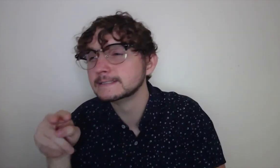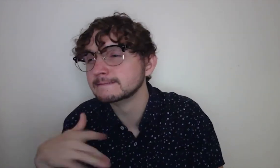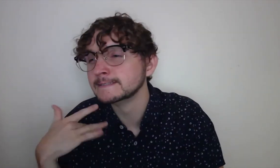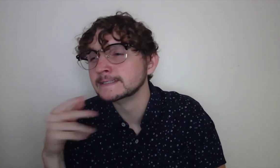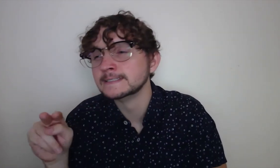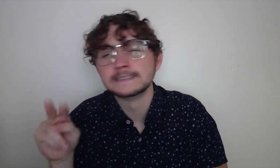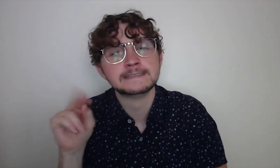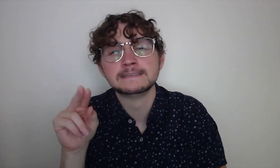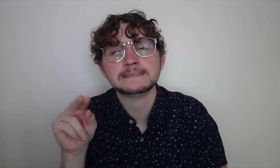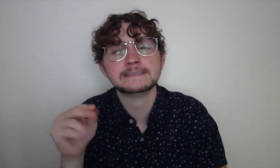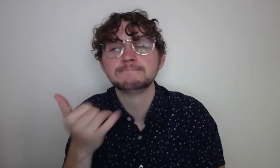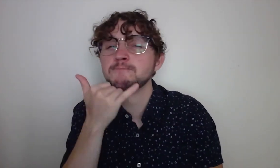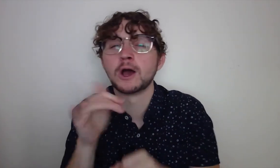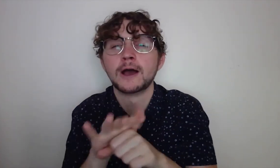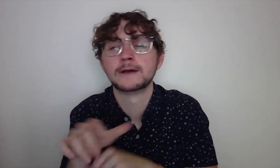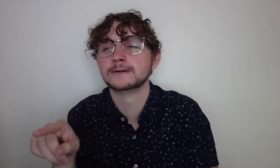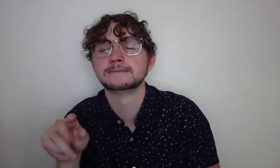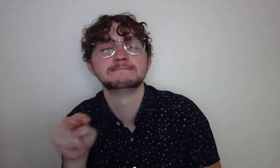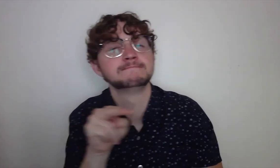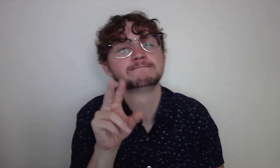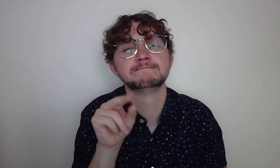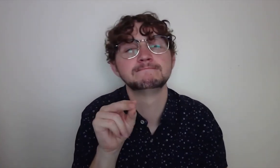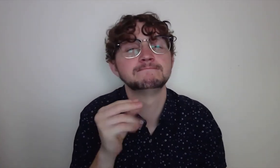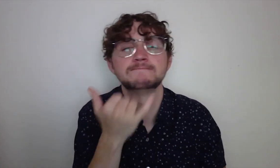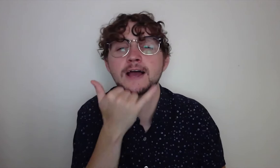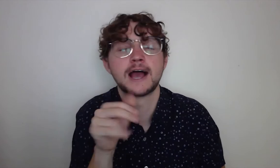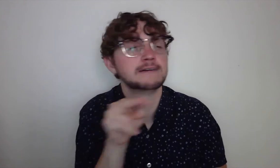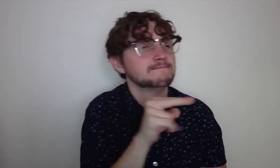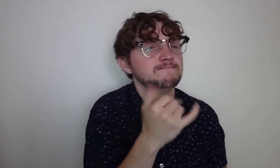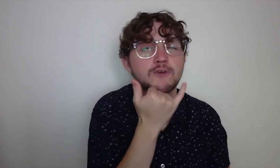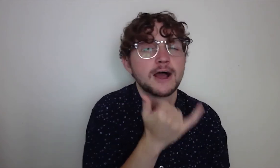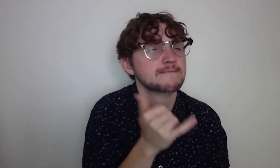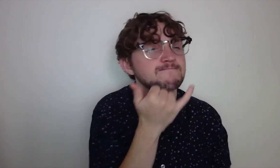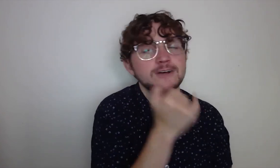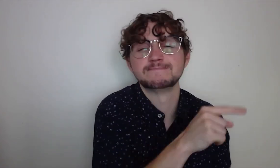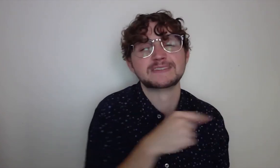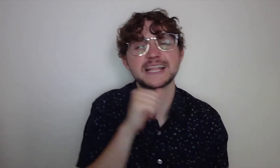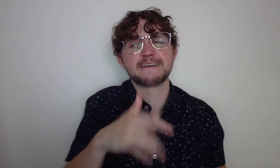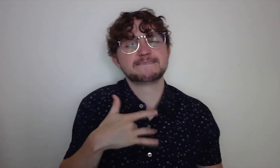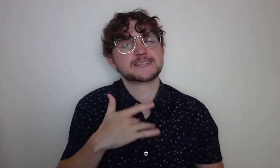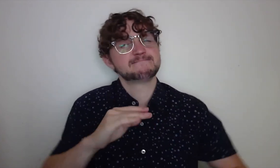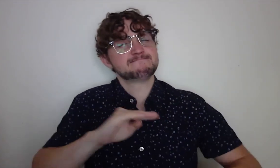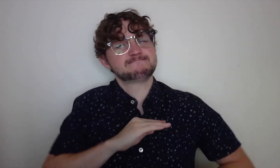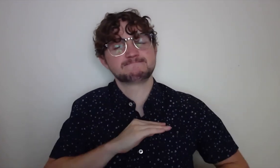so I woke up. I got in my car and started driving around in the dark.